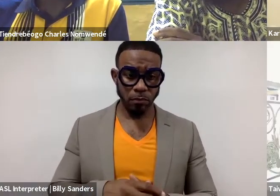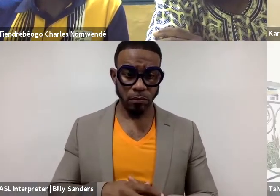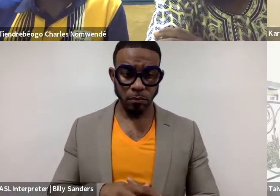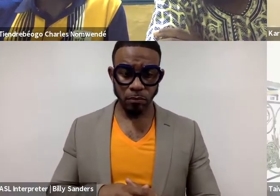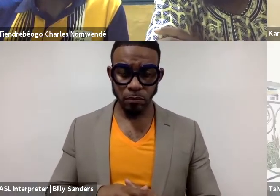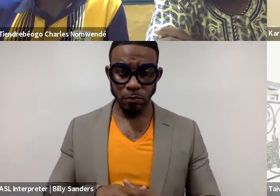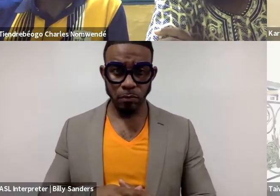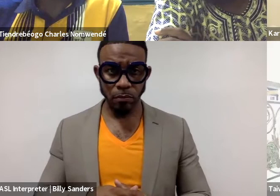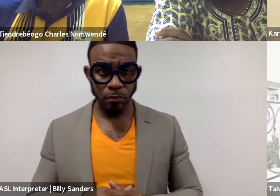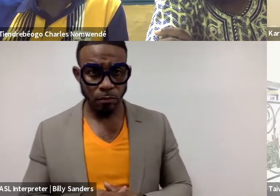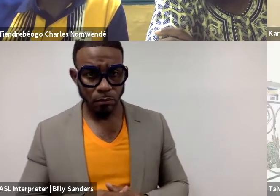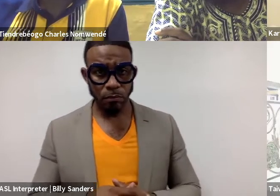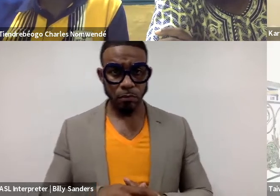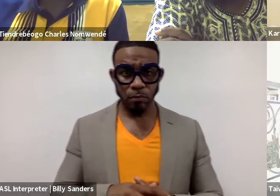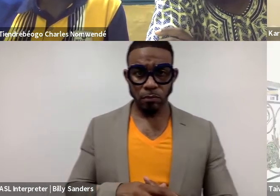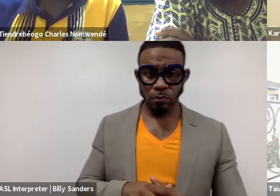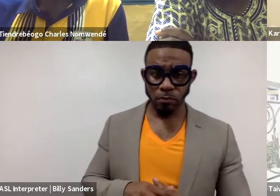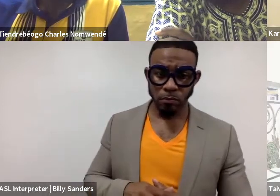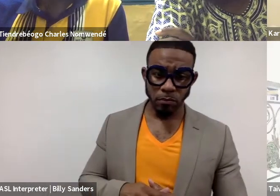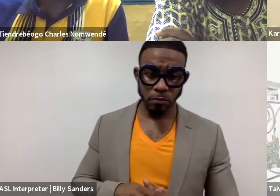(Charles speaks French)